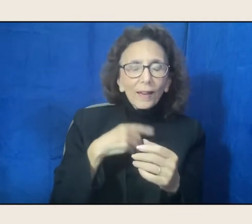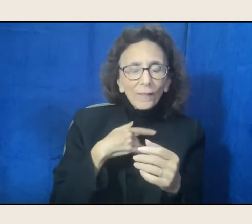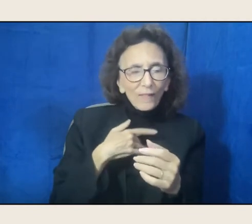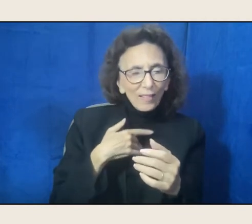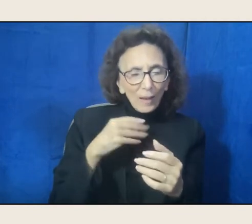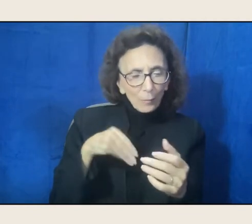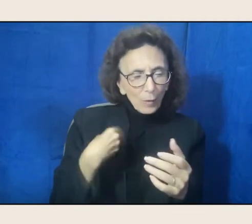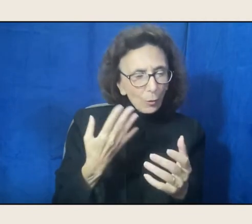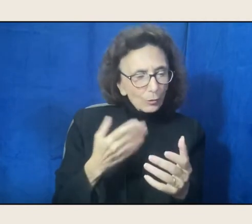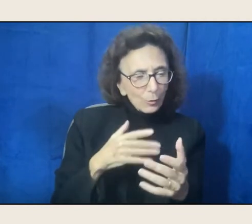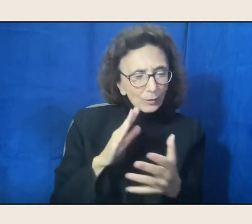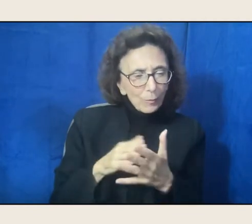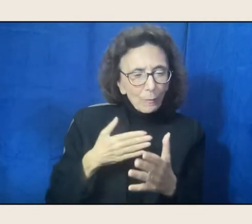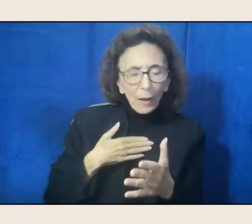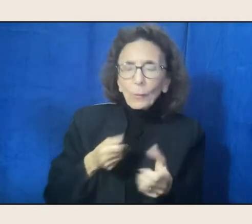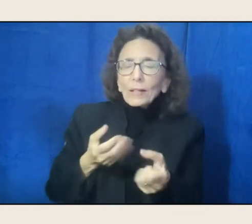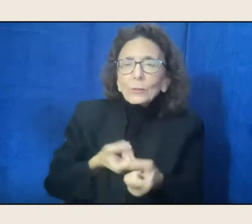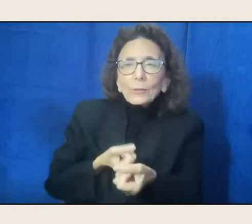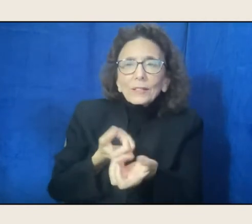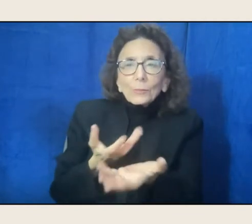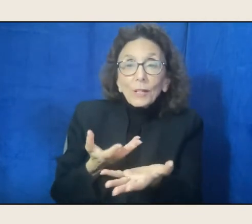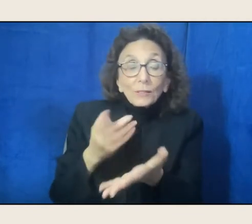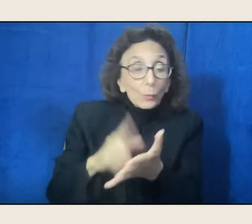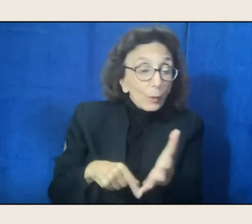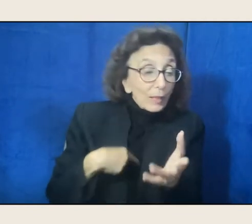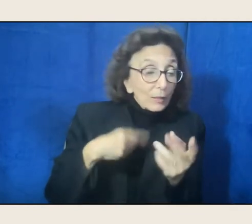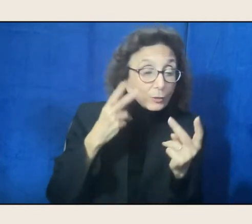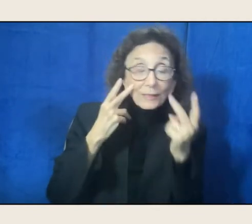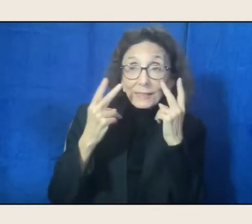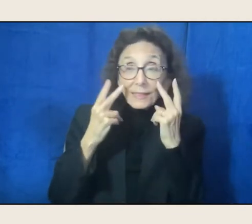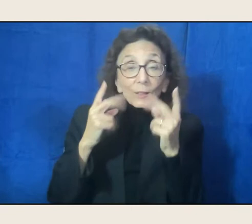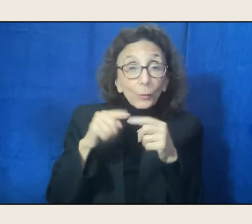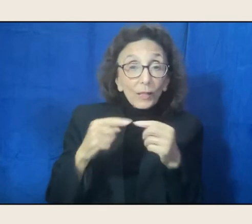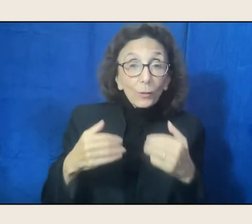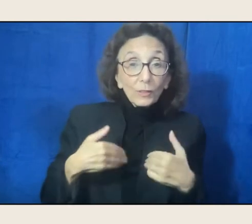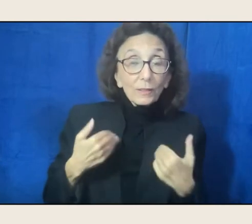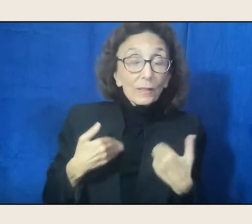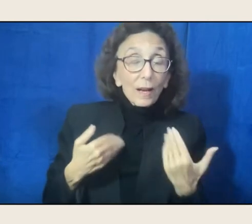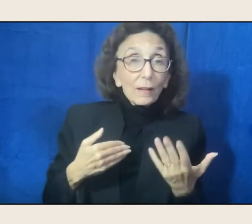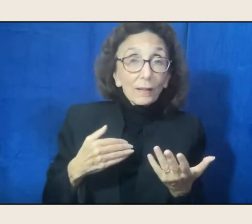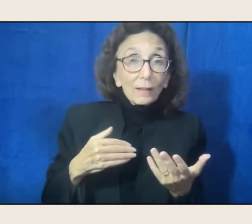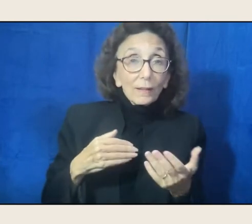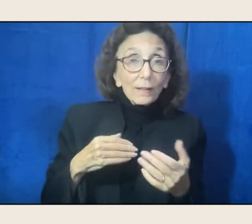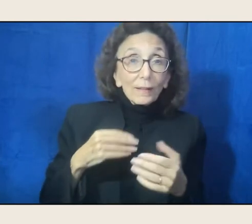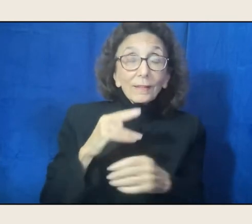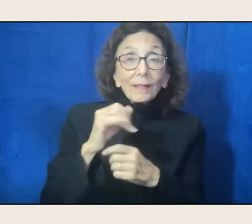what I was seeing and involved in as a young Native woman, and as an activist, as part of the Kiva Club